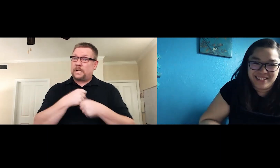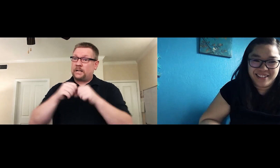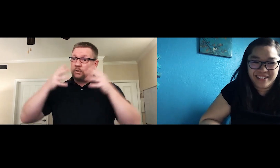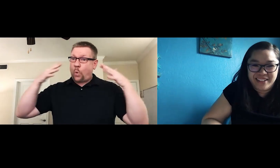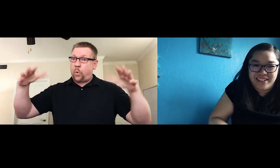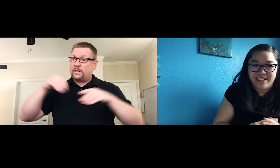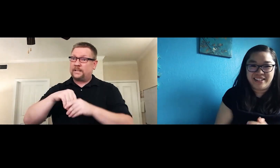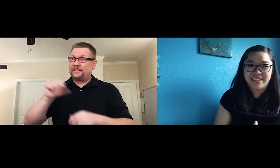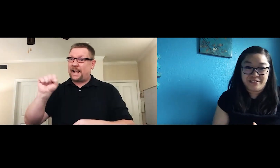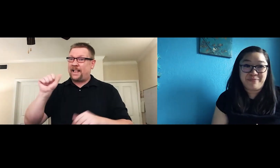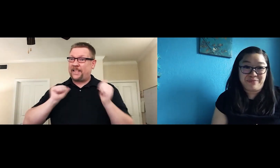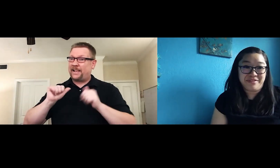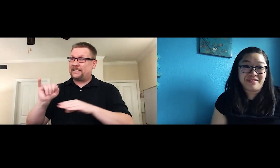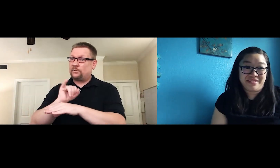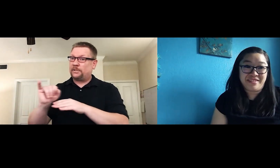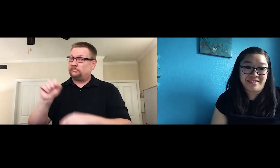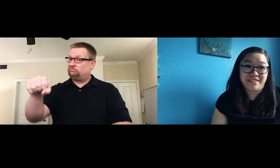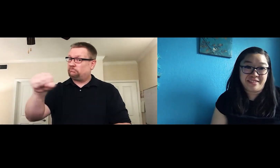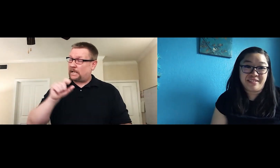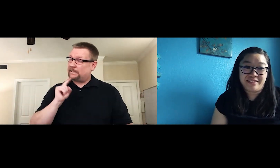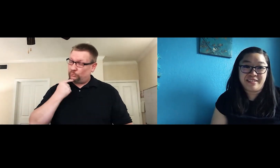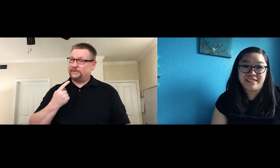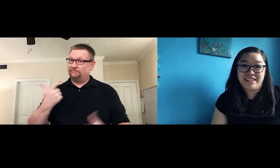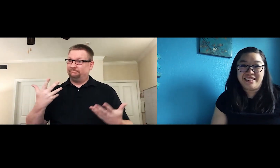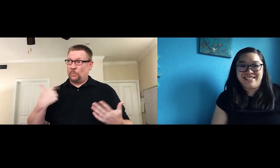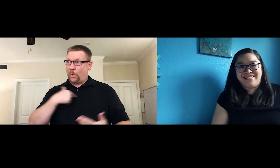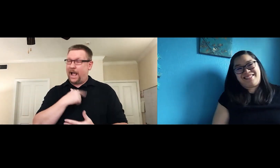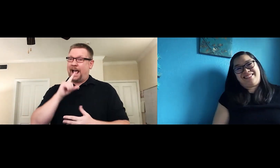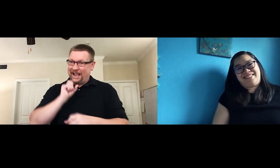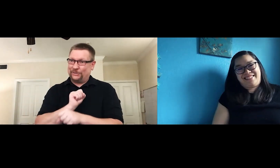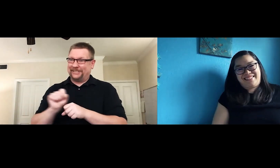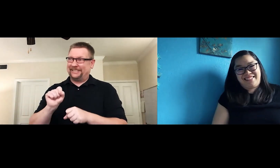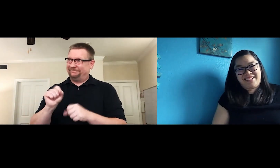I will say, you have made some noise in Seattle’s theater community, that’s for sure.